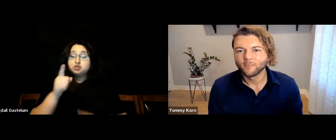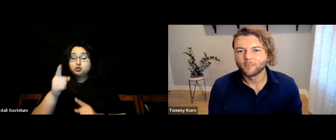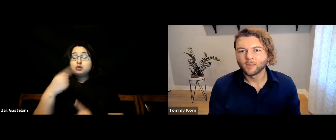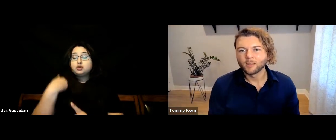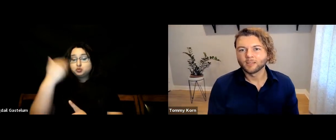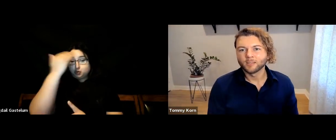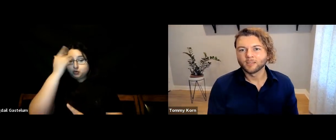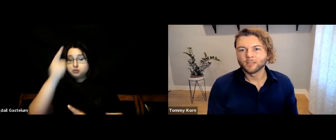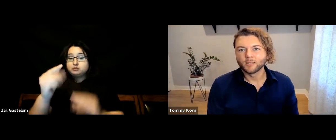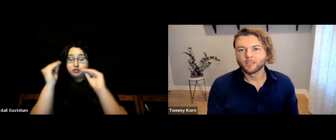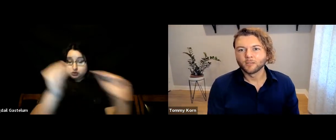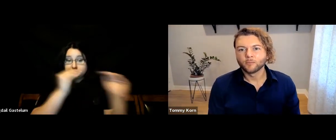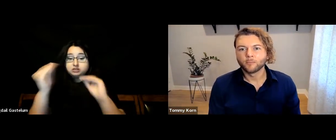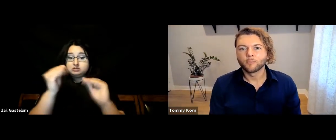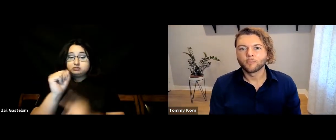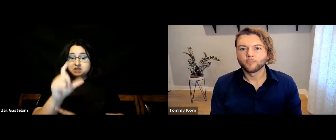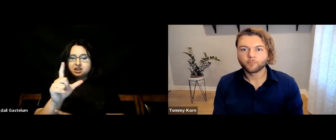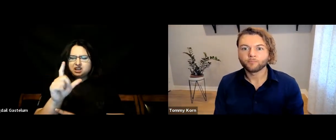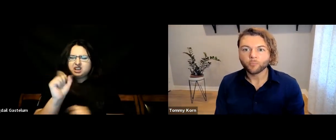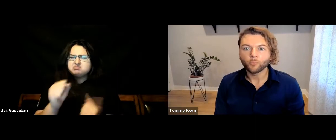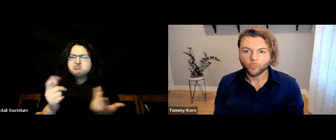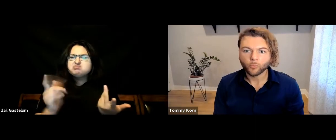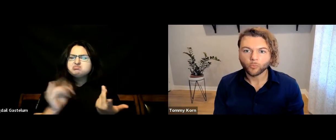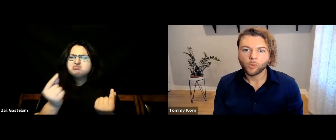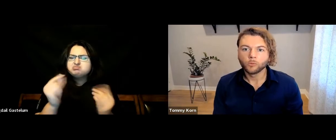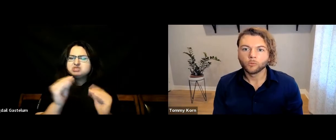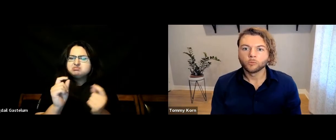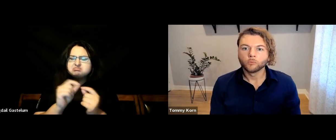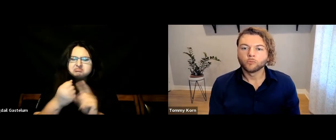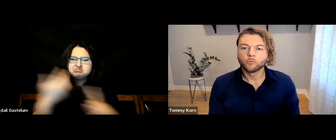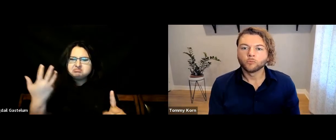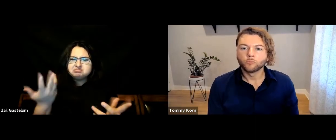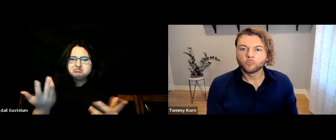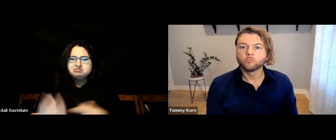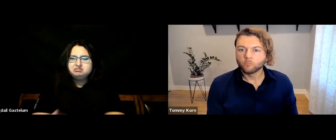[Bigdail] I know that you teach ASL, but can you explain more about your work?